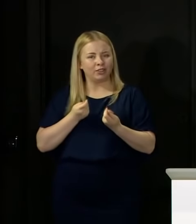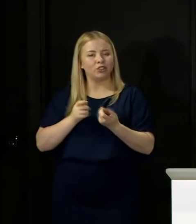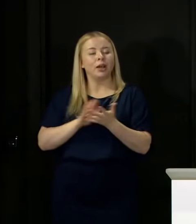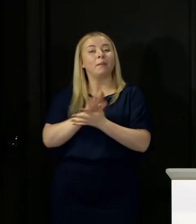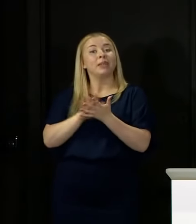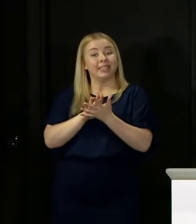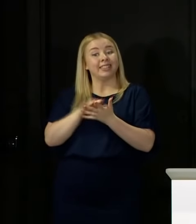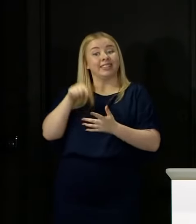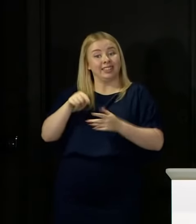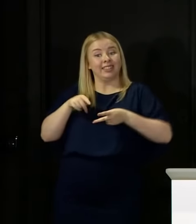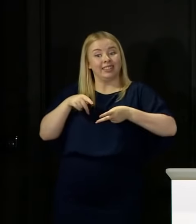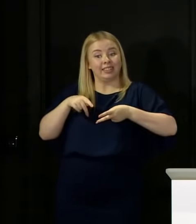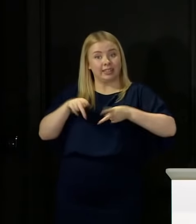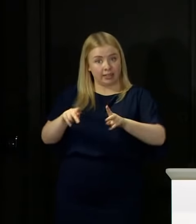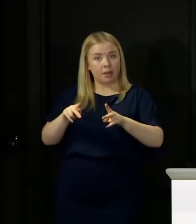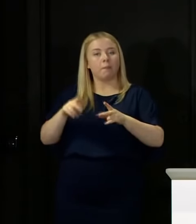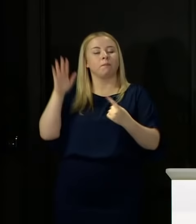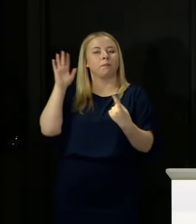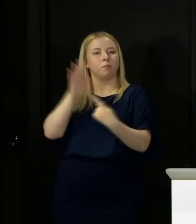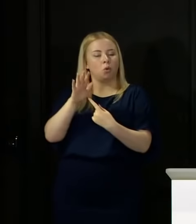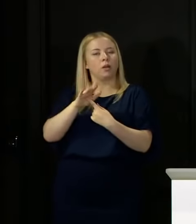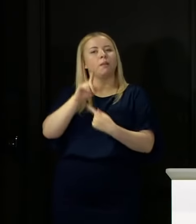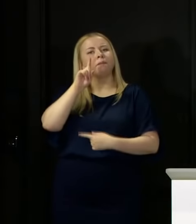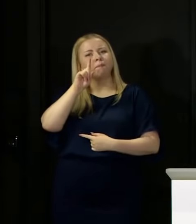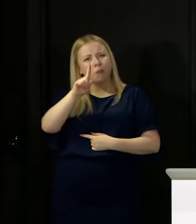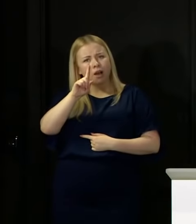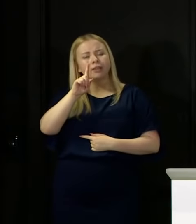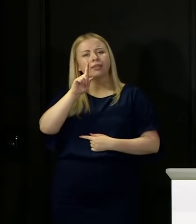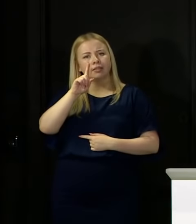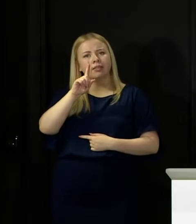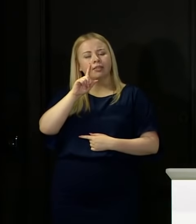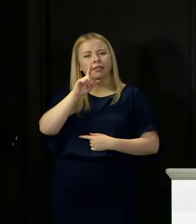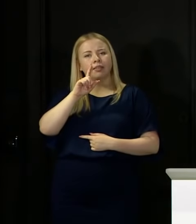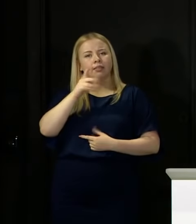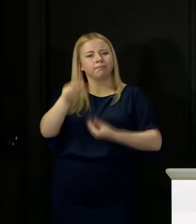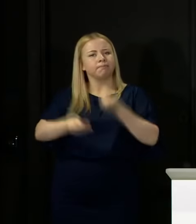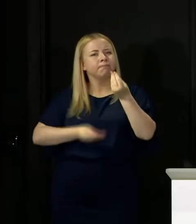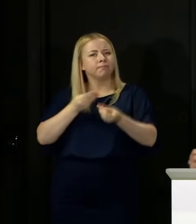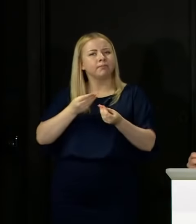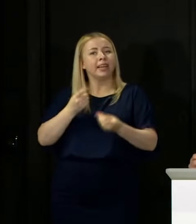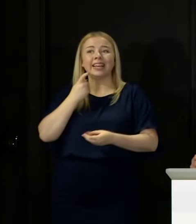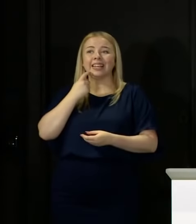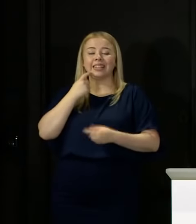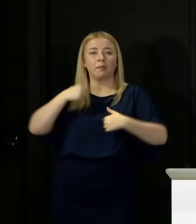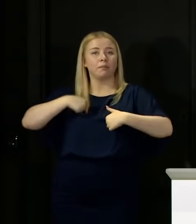Now, the point I will readily make is it is easy for me to stand here, because I want